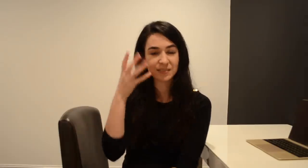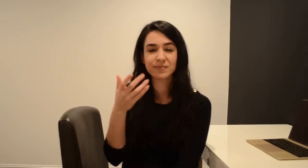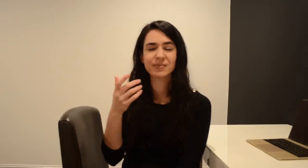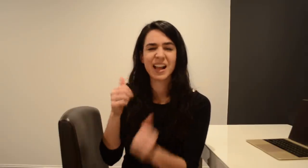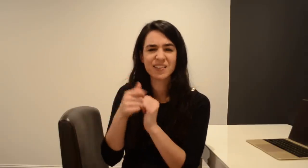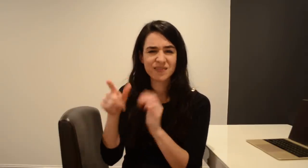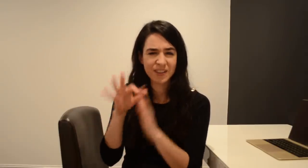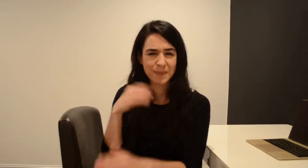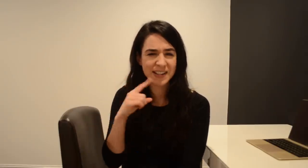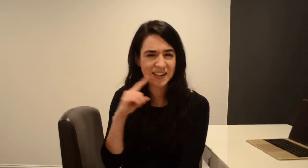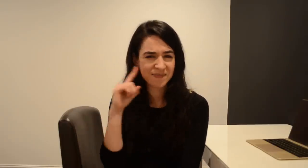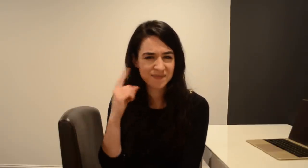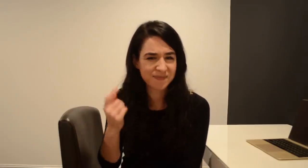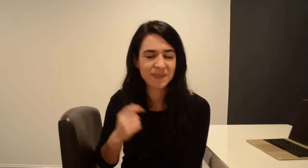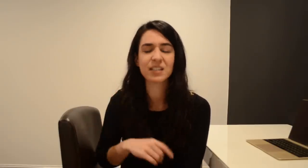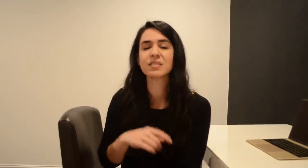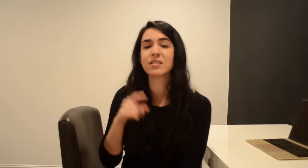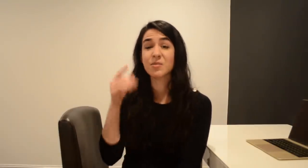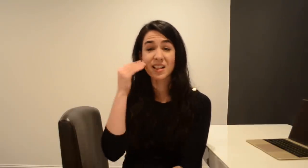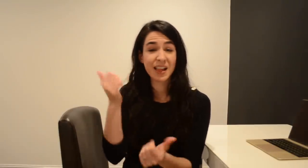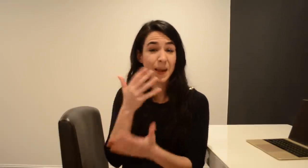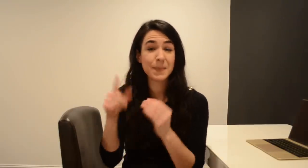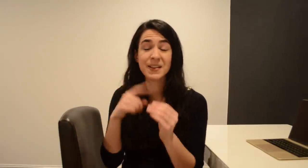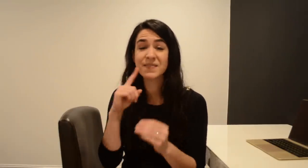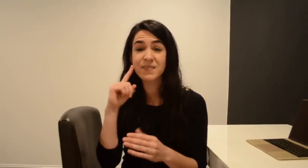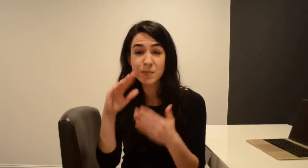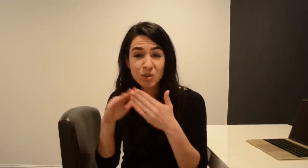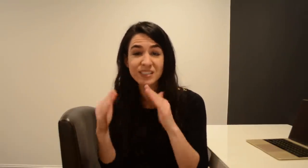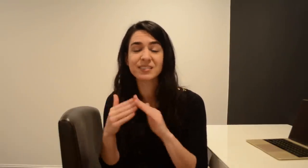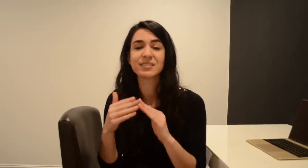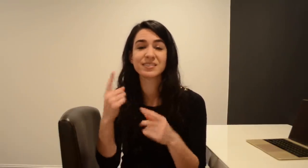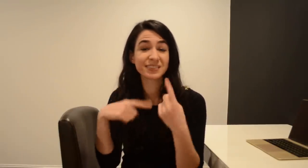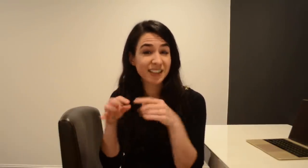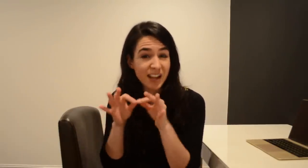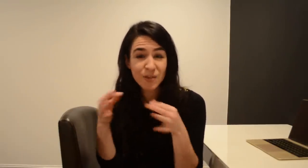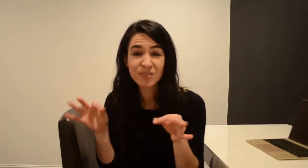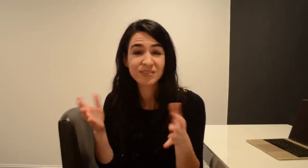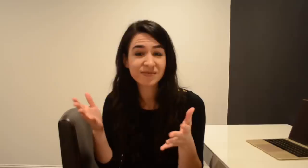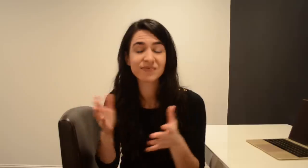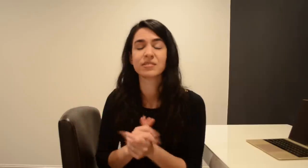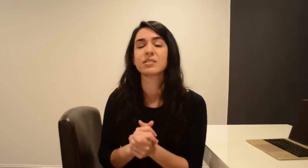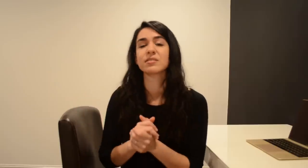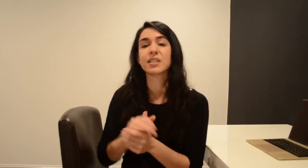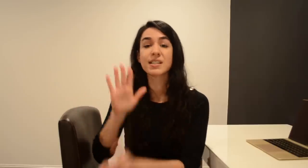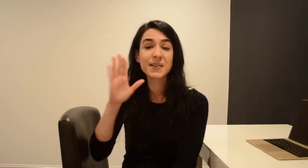like how they found out I was deaf, did they know anything about the deaf community, sign language,